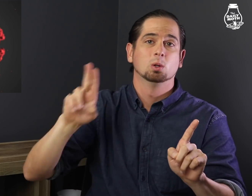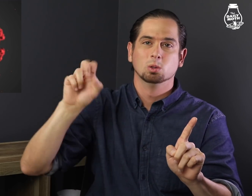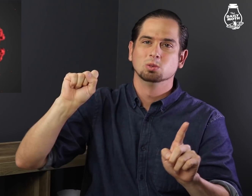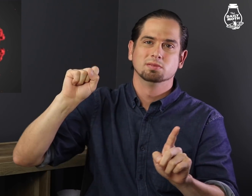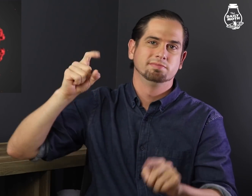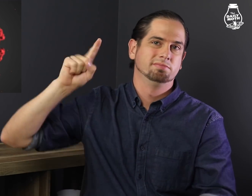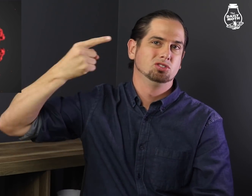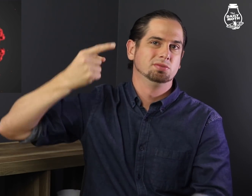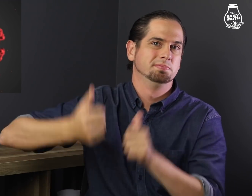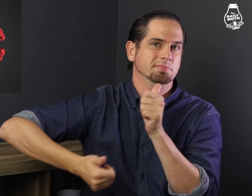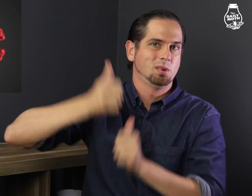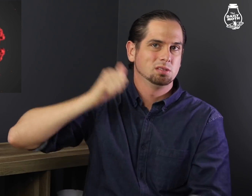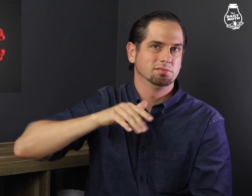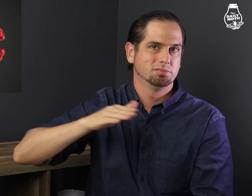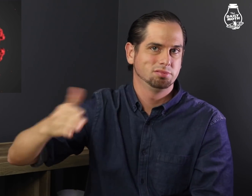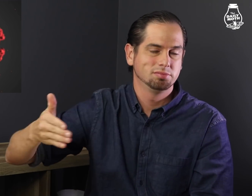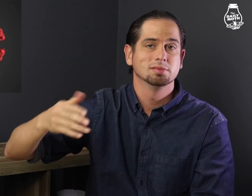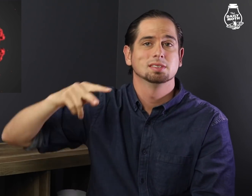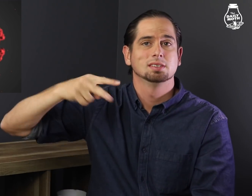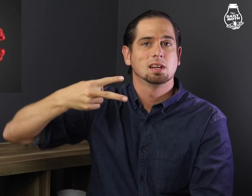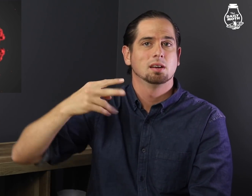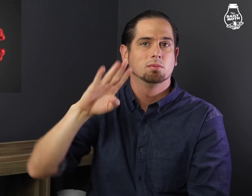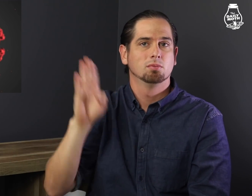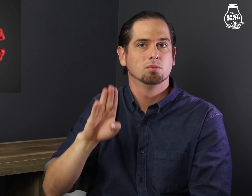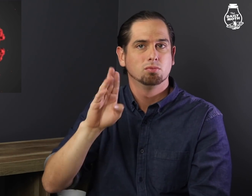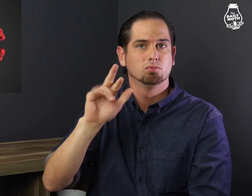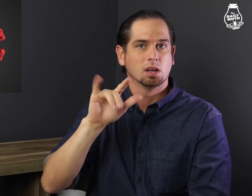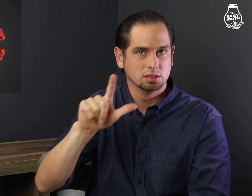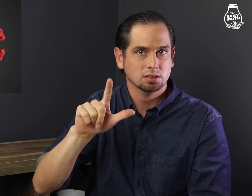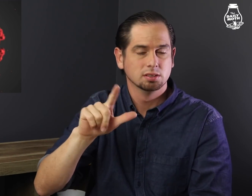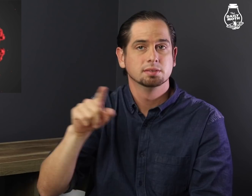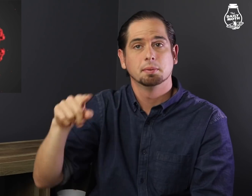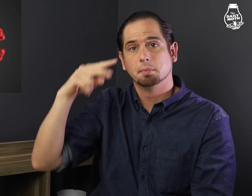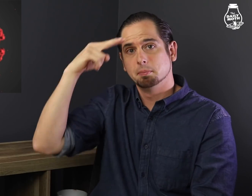U.S. has the most deaths, followed by Brazil.